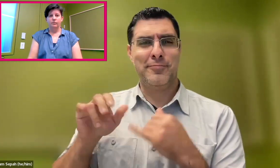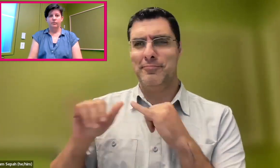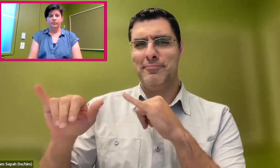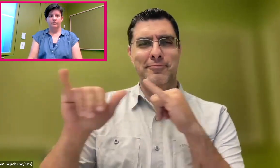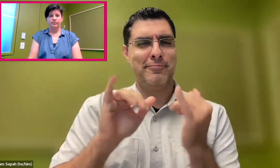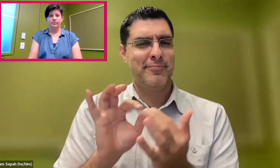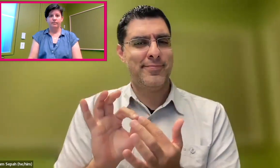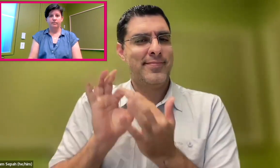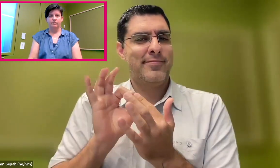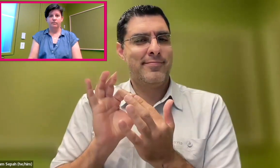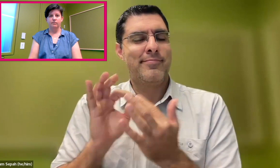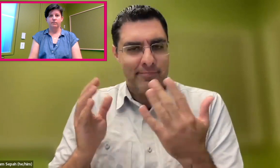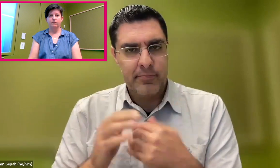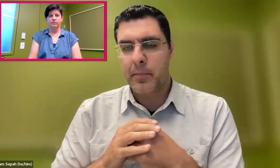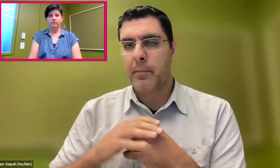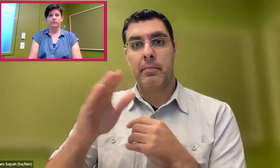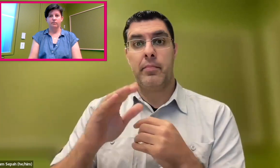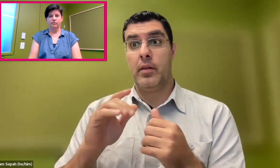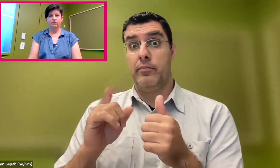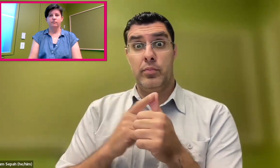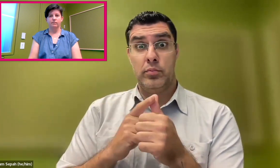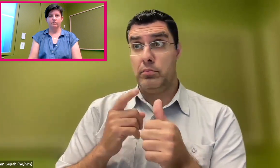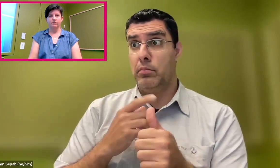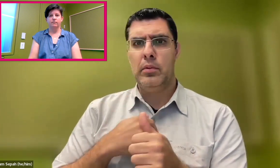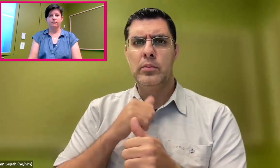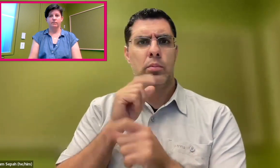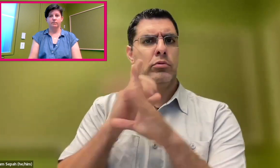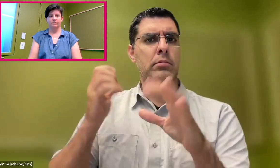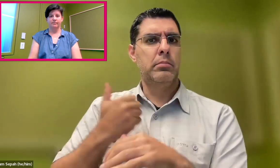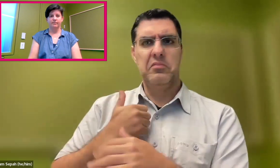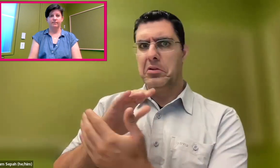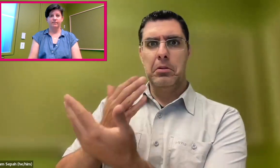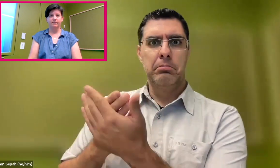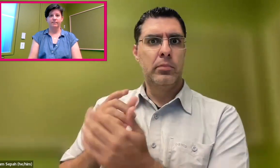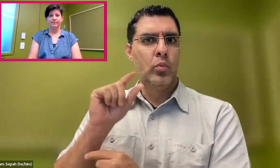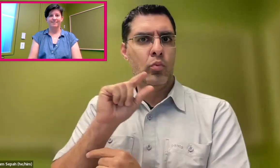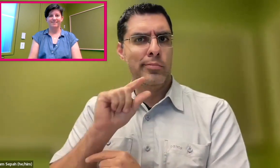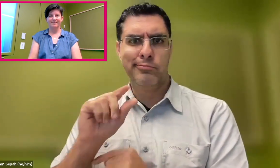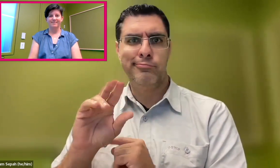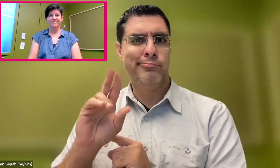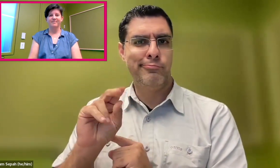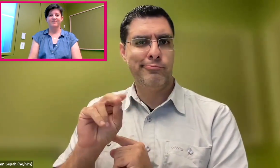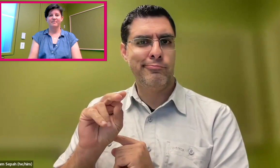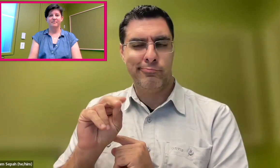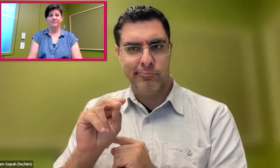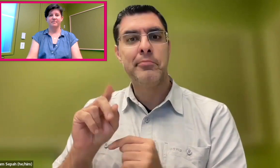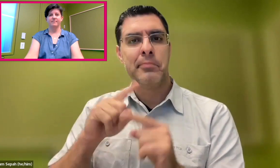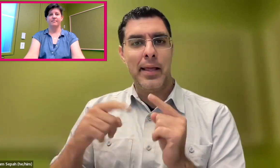and mine is unique in its own ways. I never saw myself as working at Google one day.